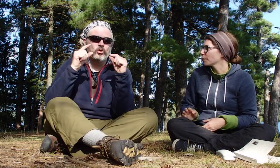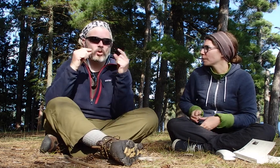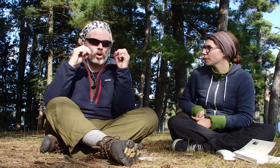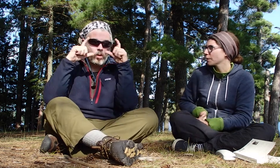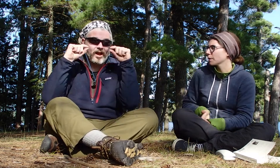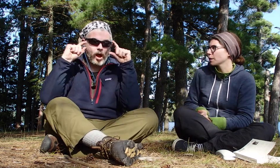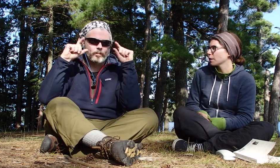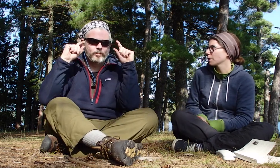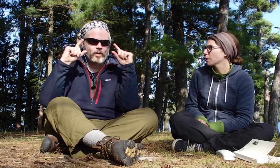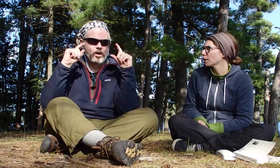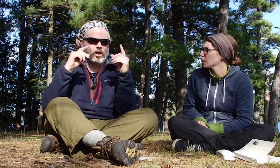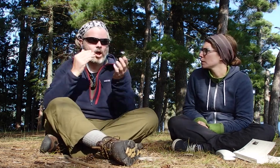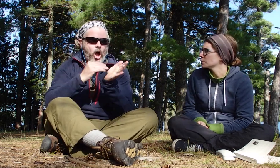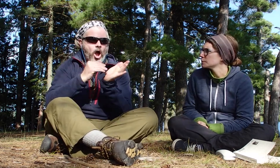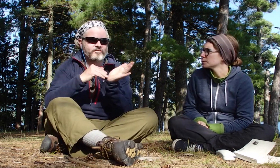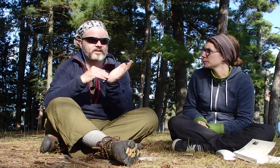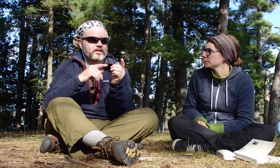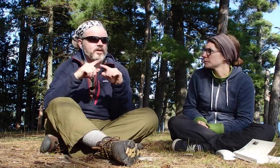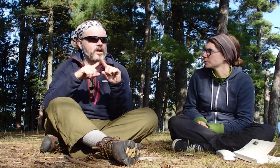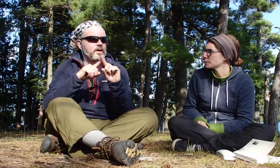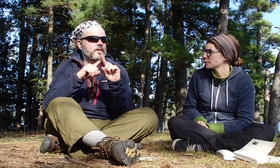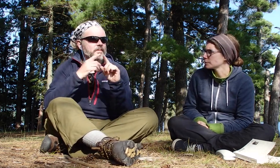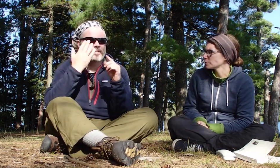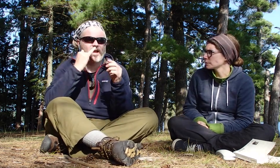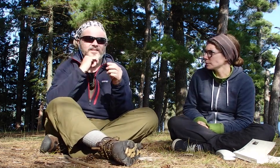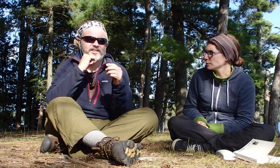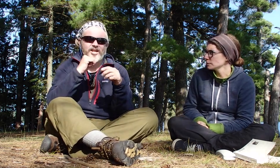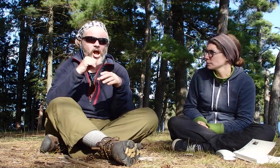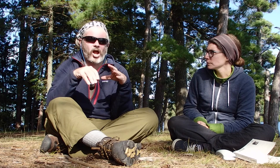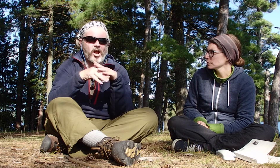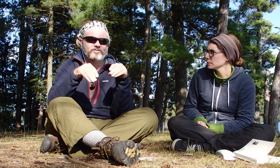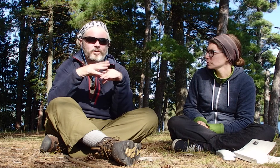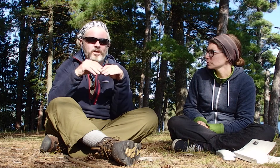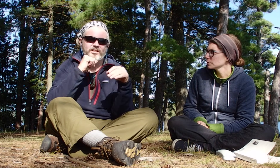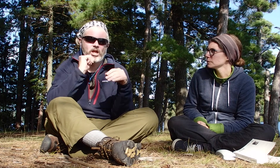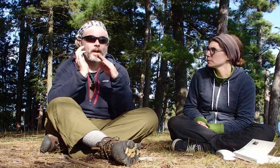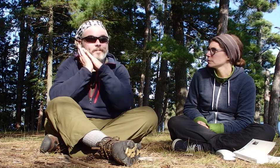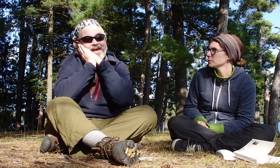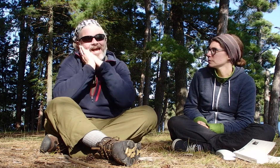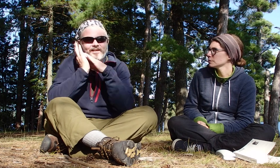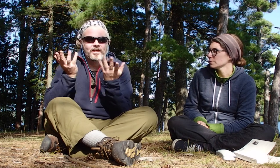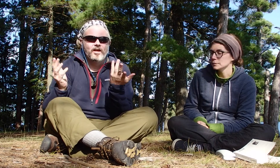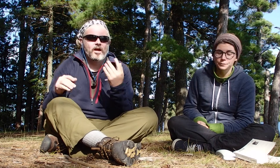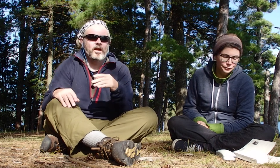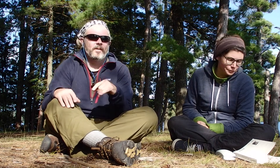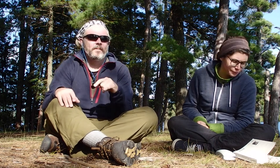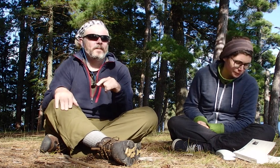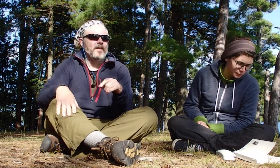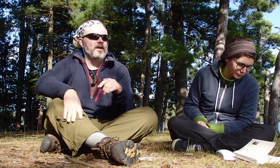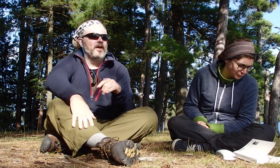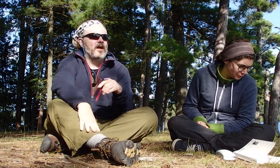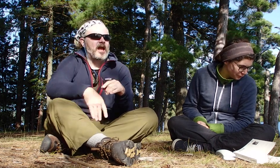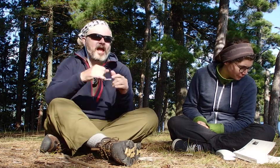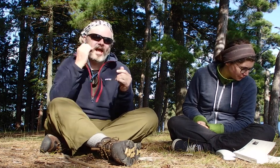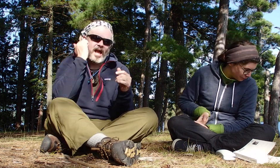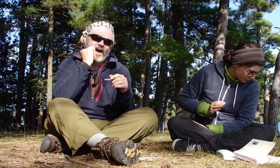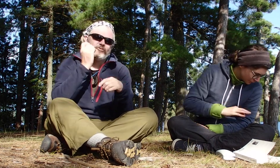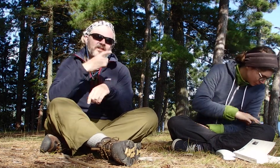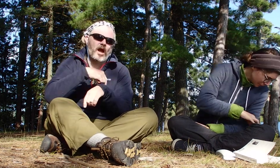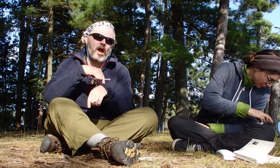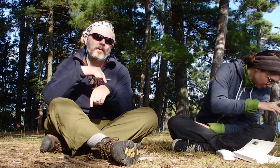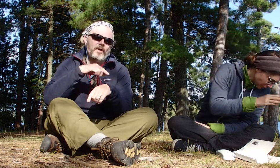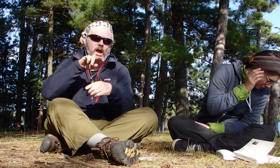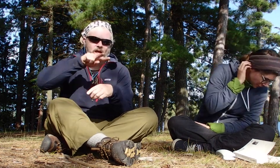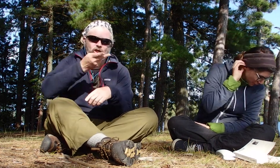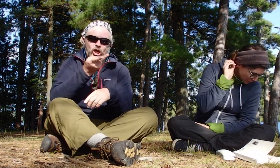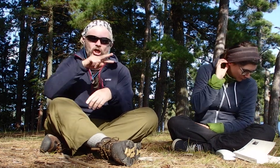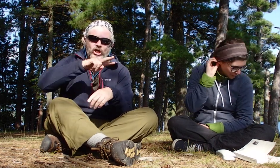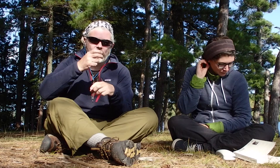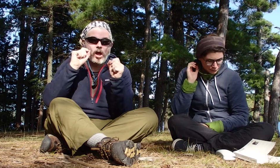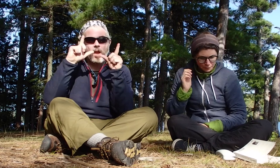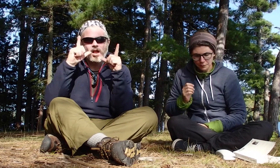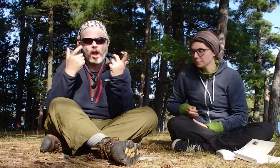I do wake up often because it's not comfortable, it's not a bed, every time I turn, I wake